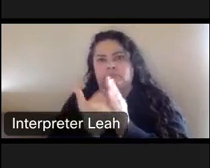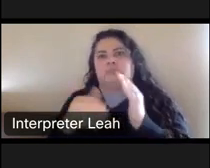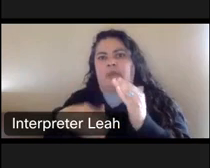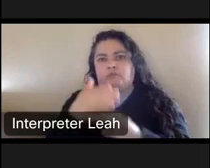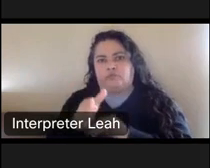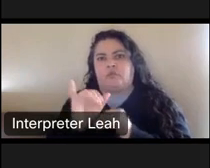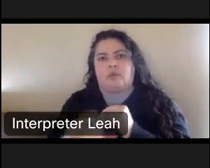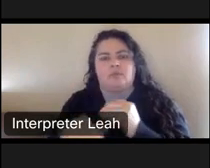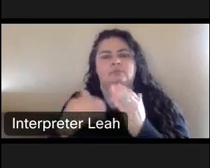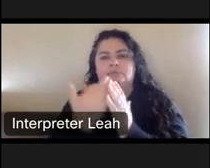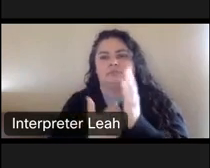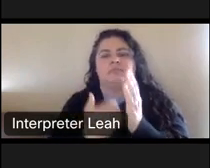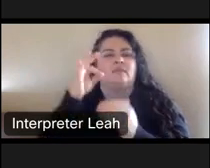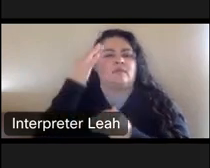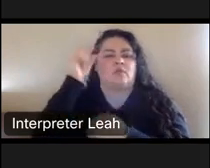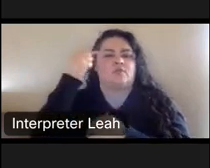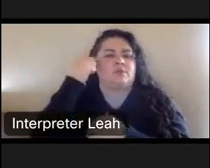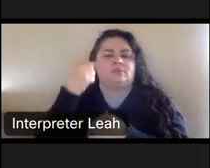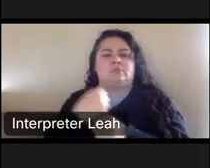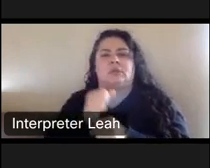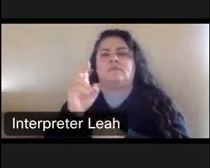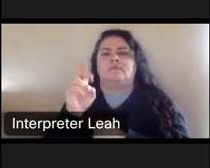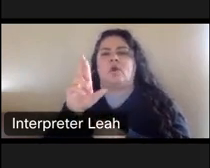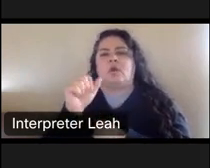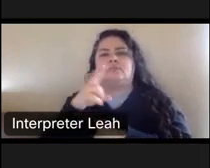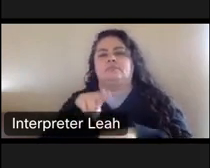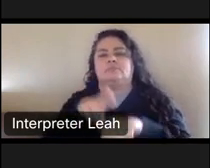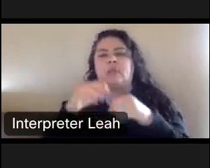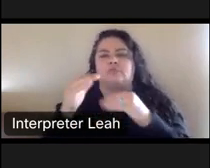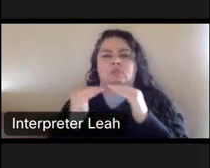But what this means is that. national level but what this means is that